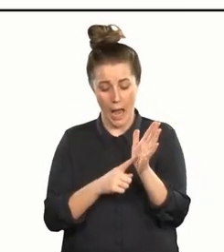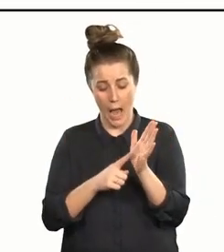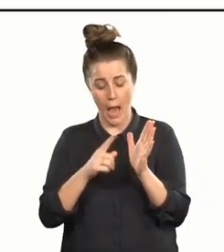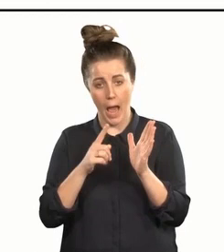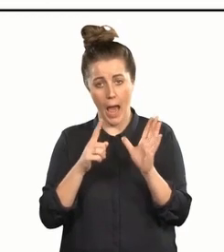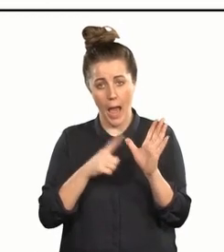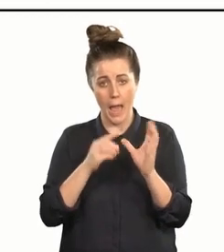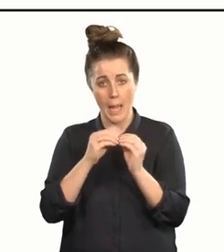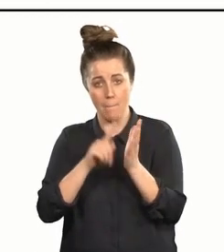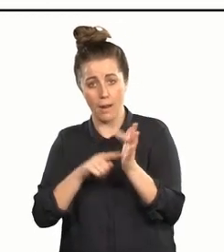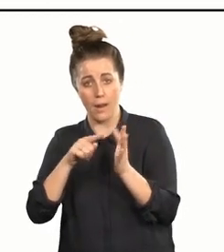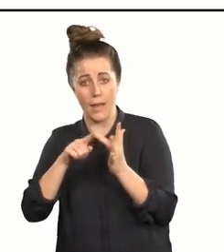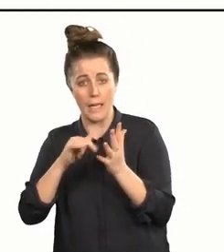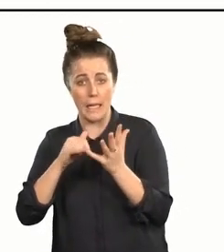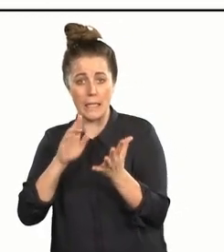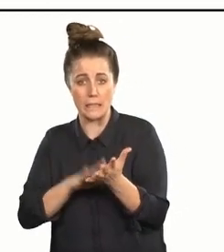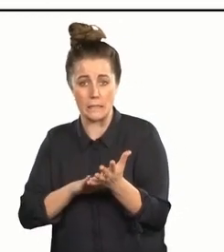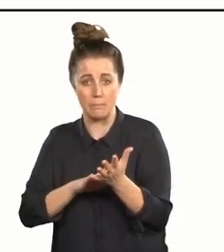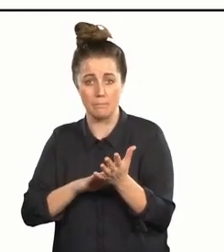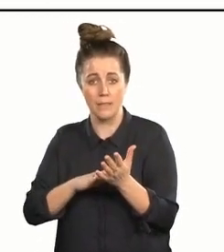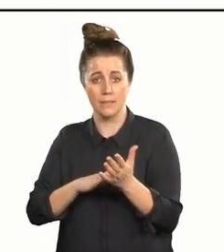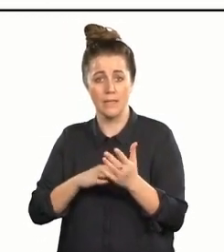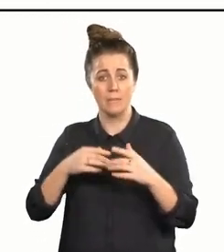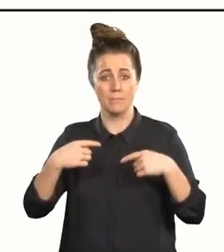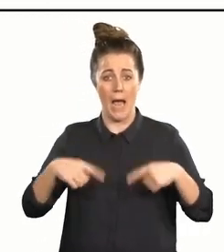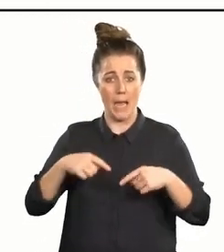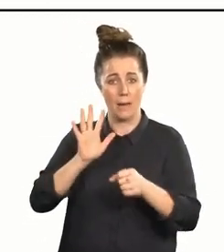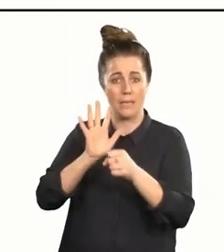and exclusion right here, right now in our arts communities.